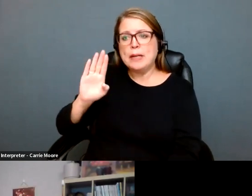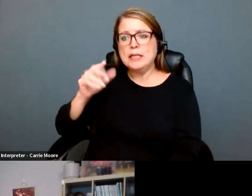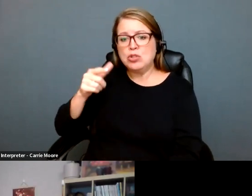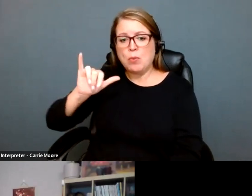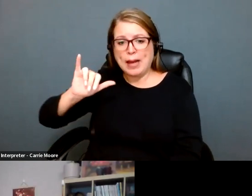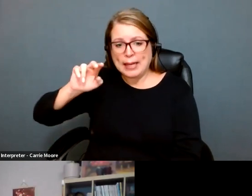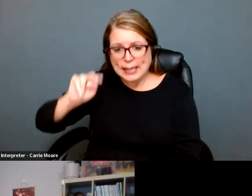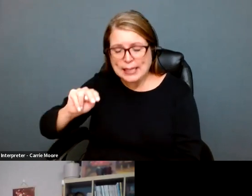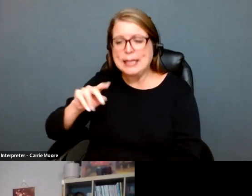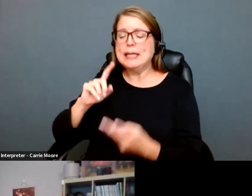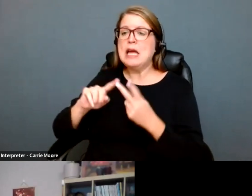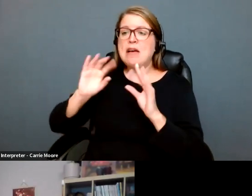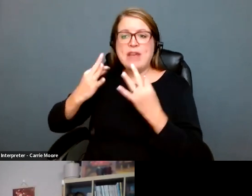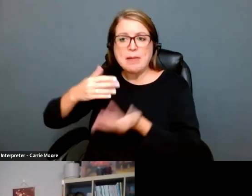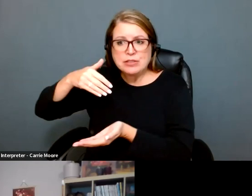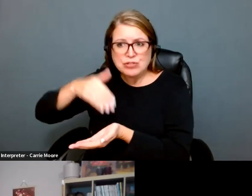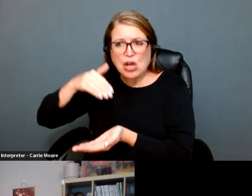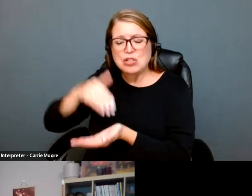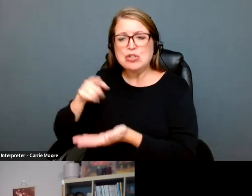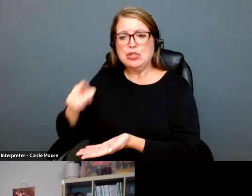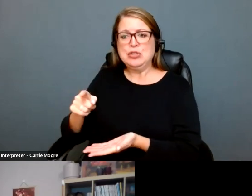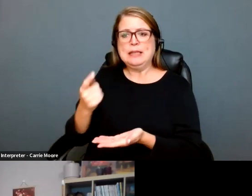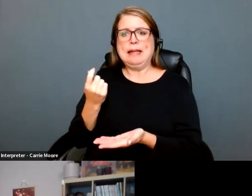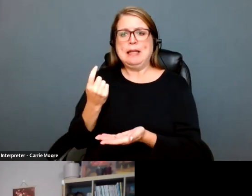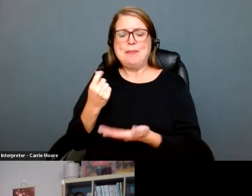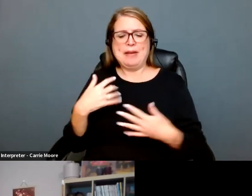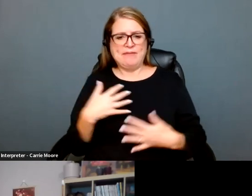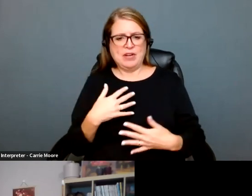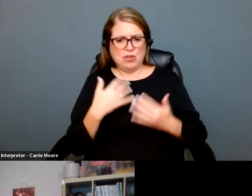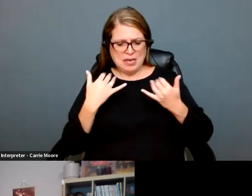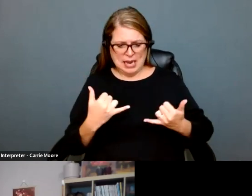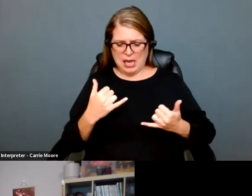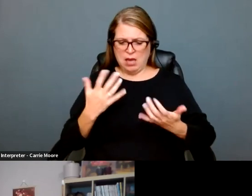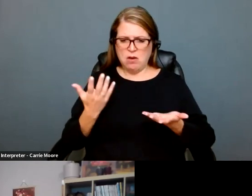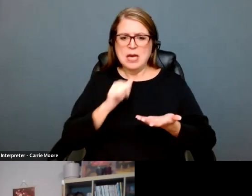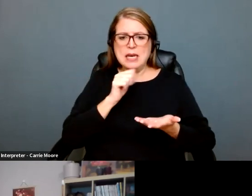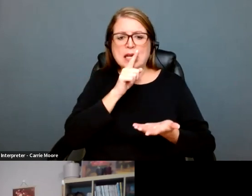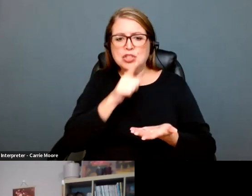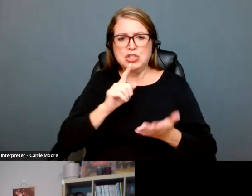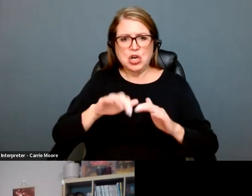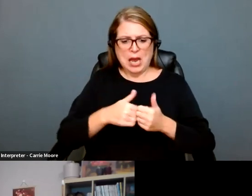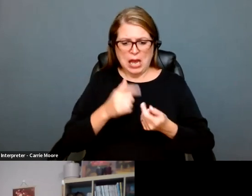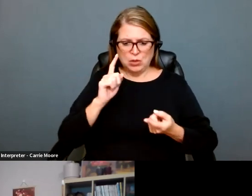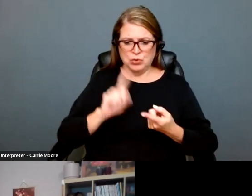But family physicians, OB/GYNs are now chimed